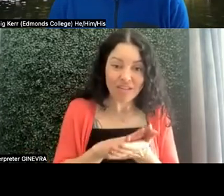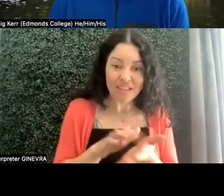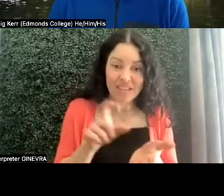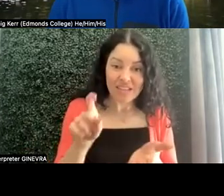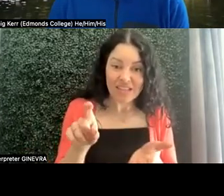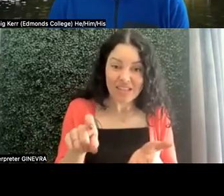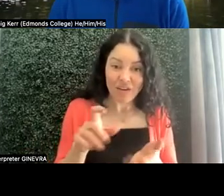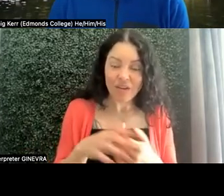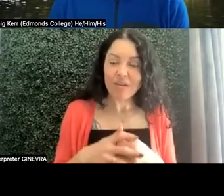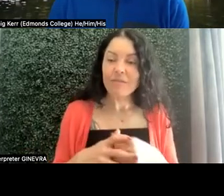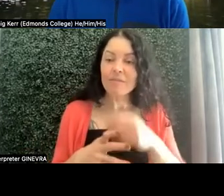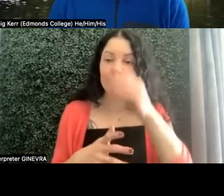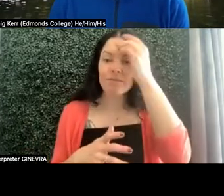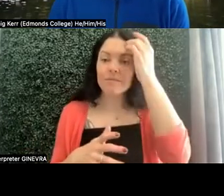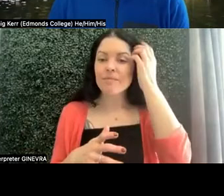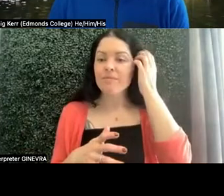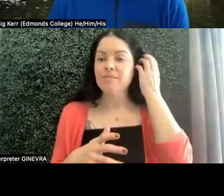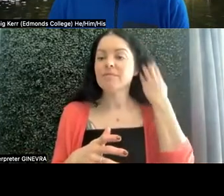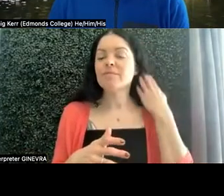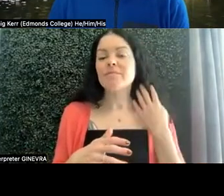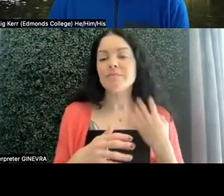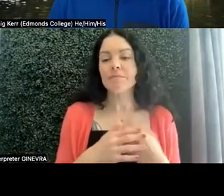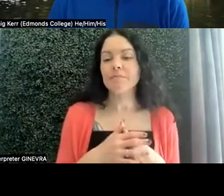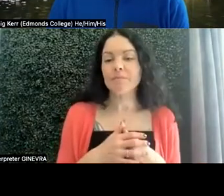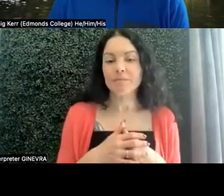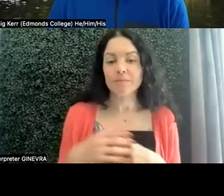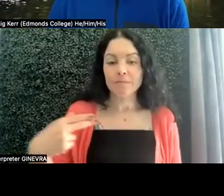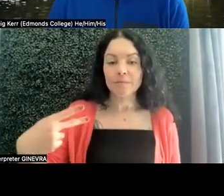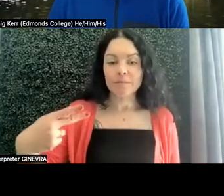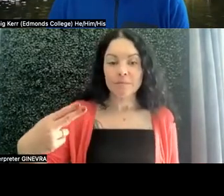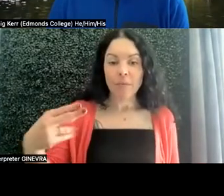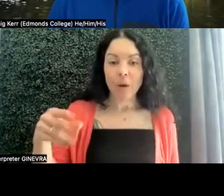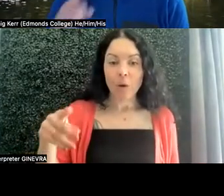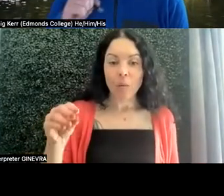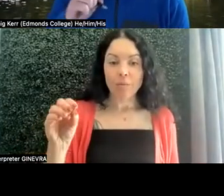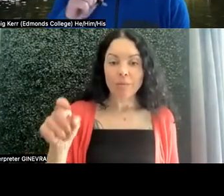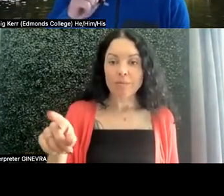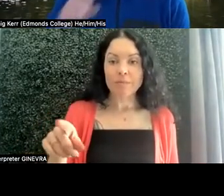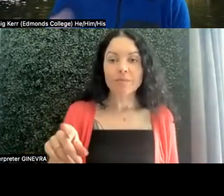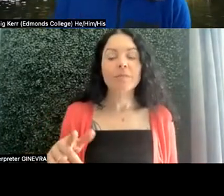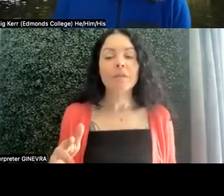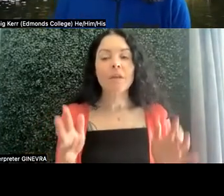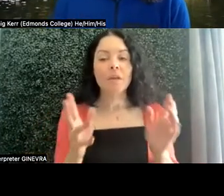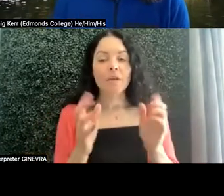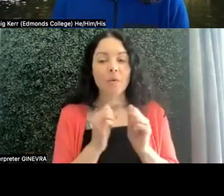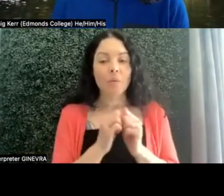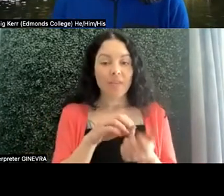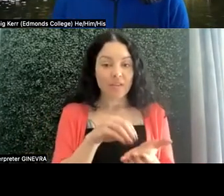Hope, you look like you'd like to answer that. So when it comes to the documentation standards